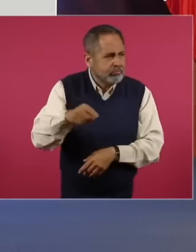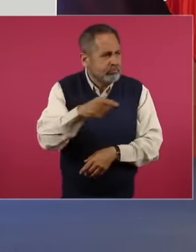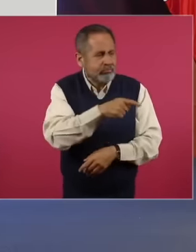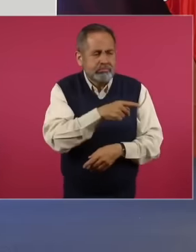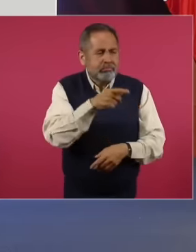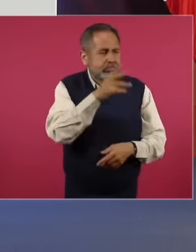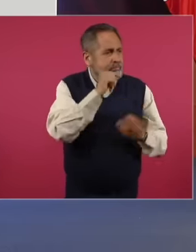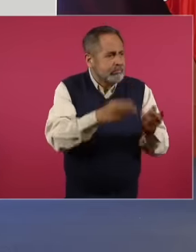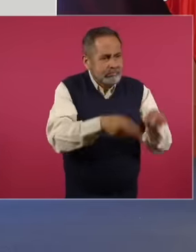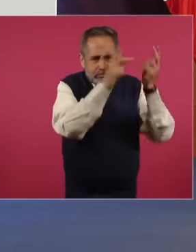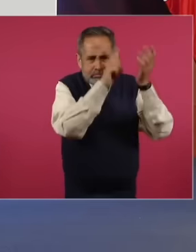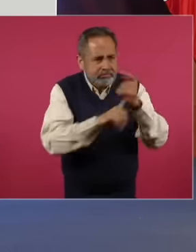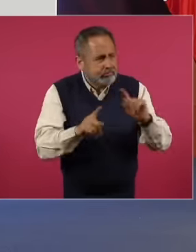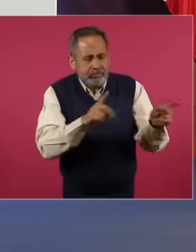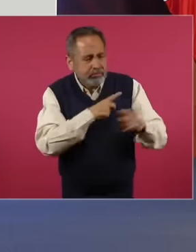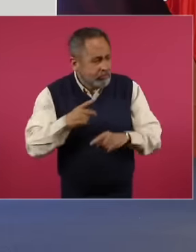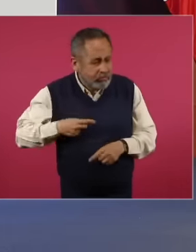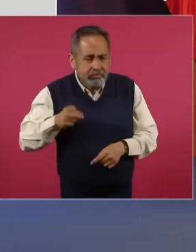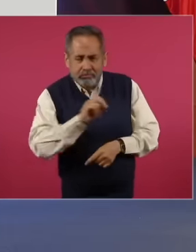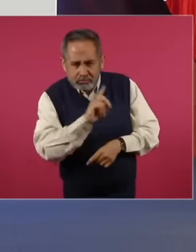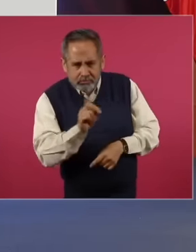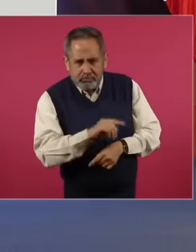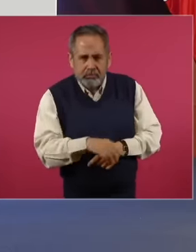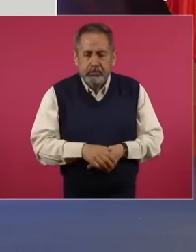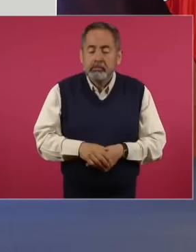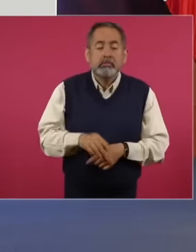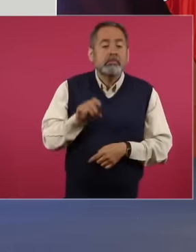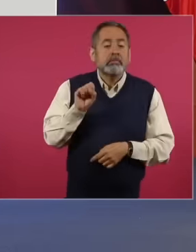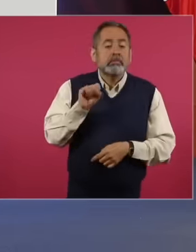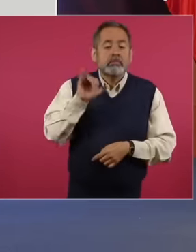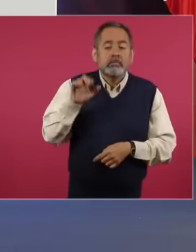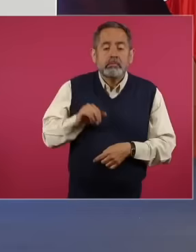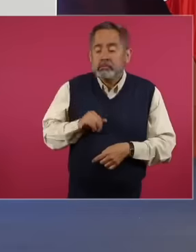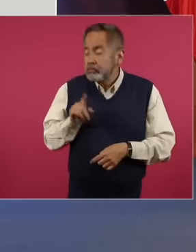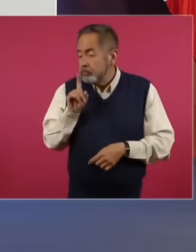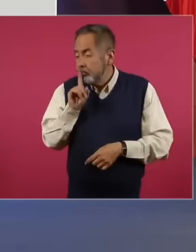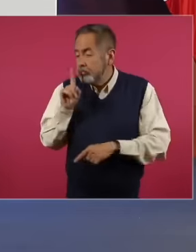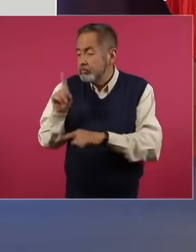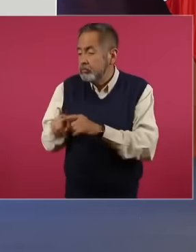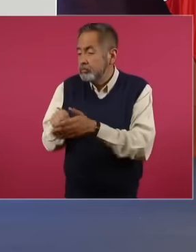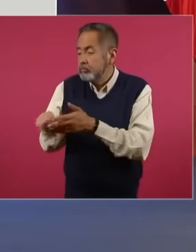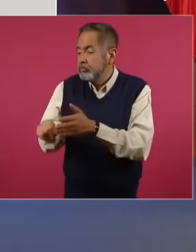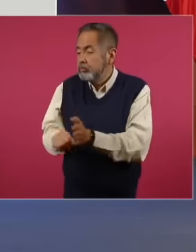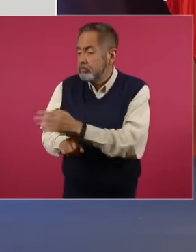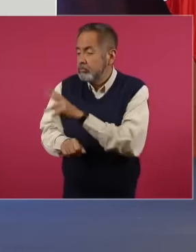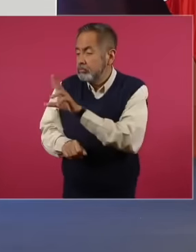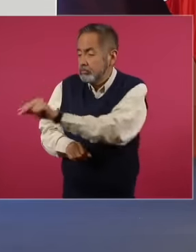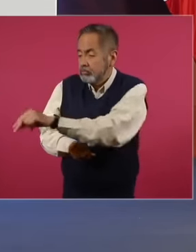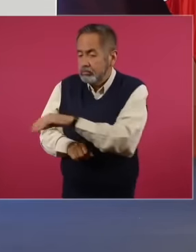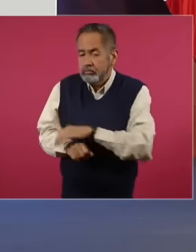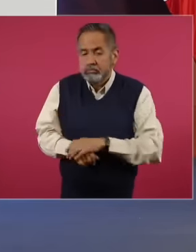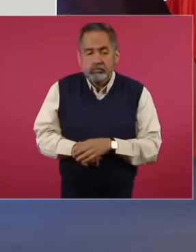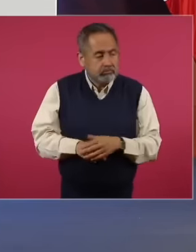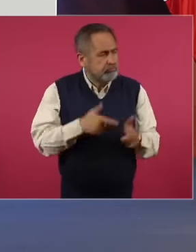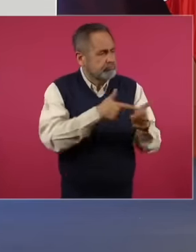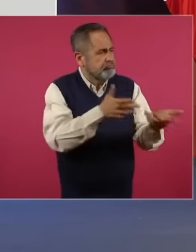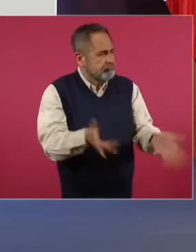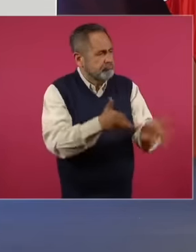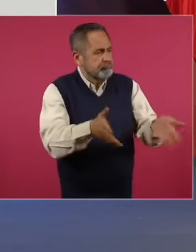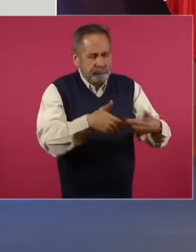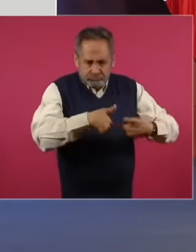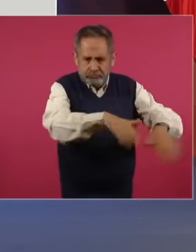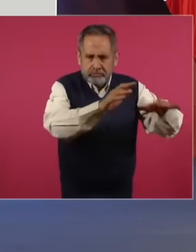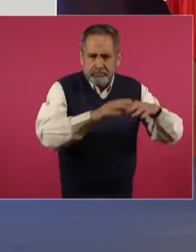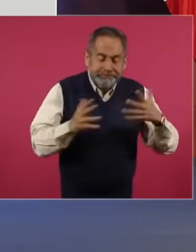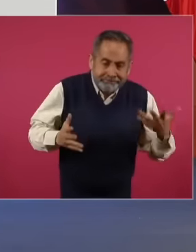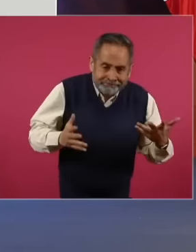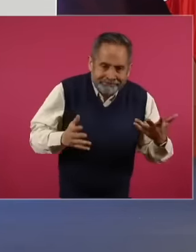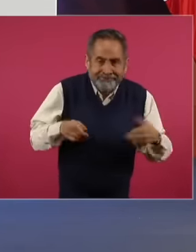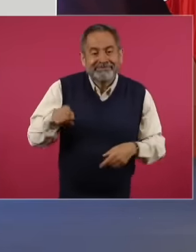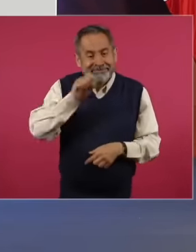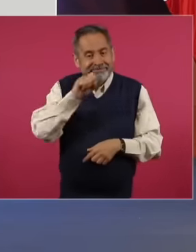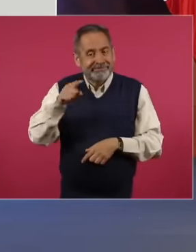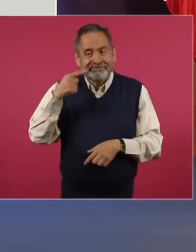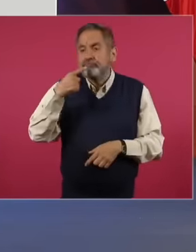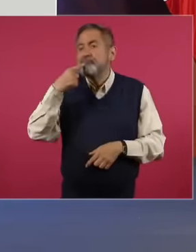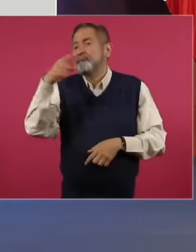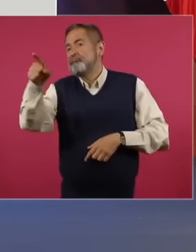in the issue as well ruled inadmissible a trial of unconstitutionality filed